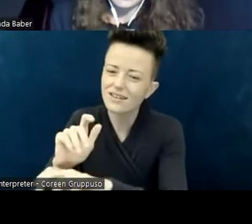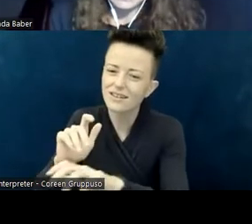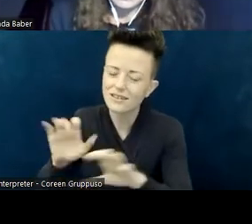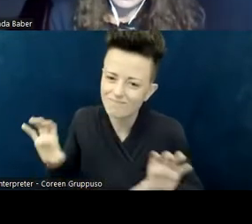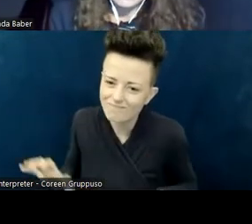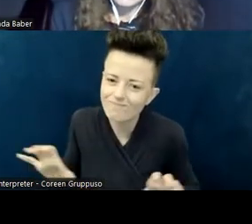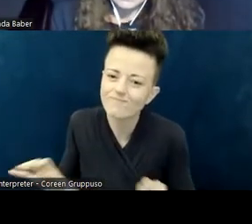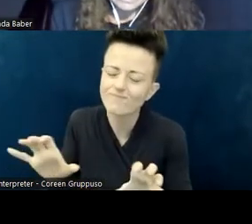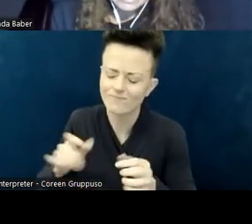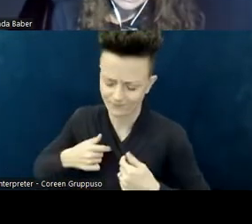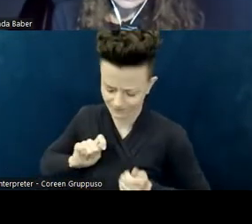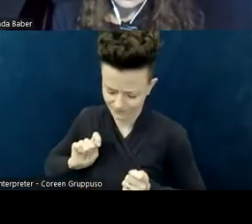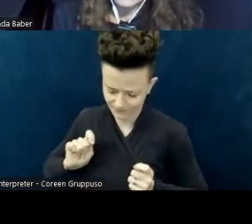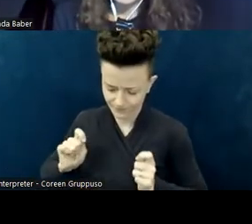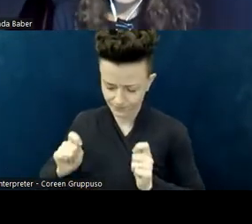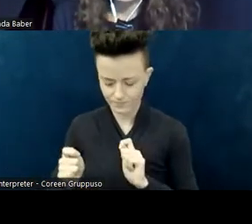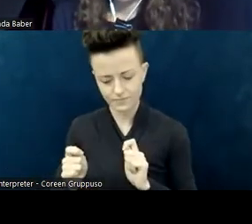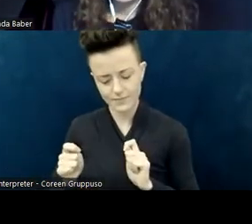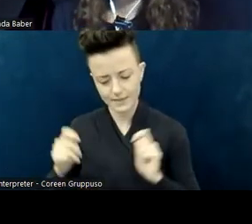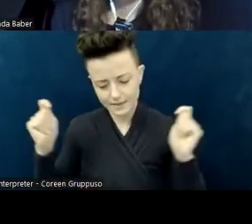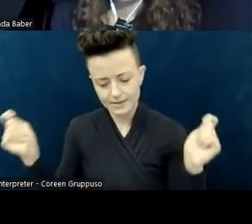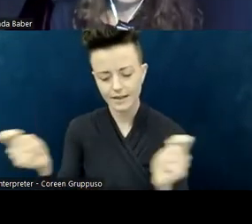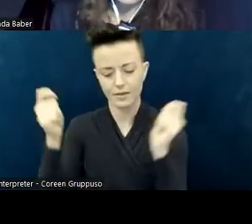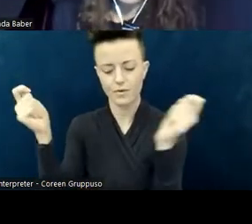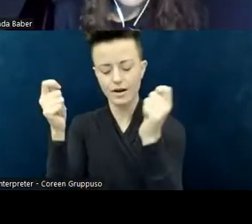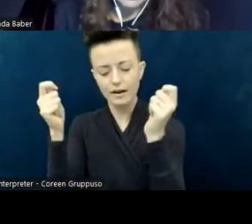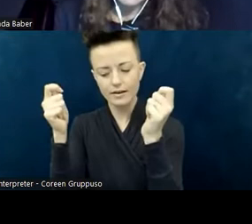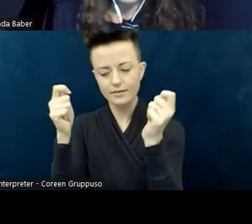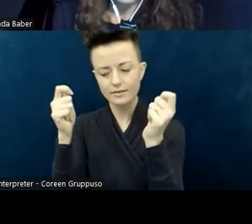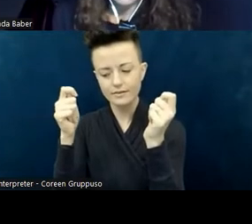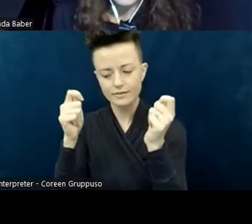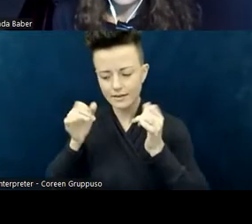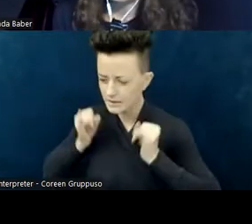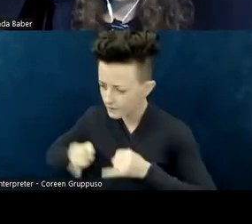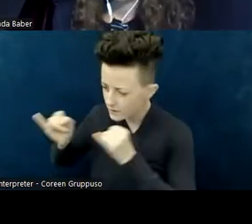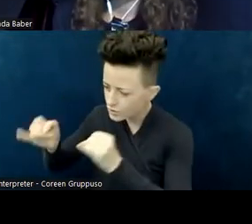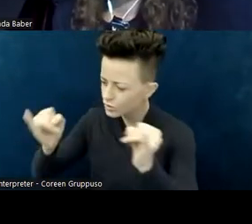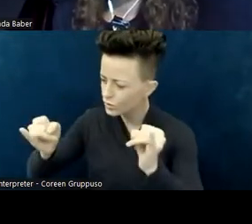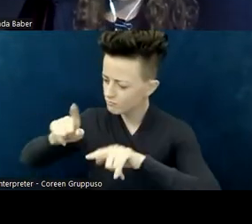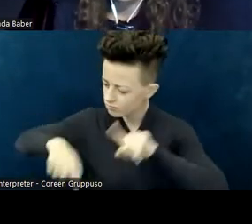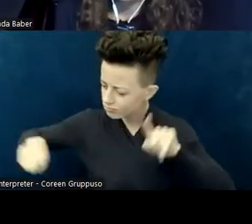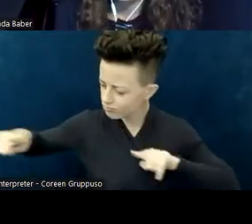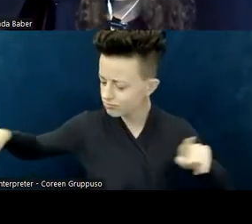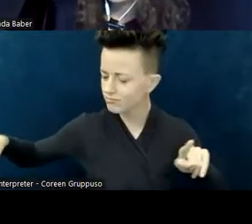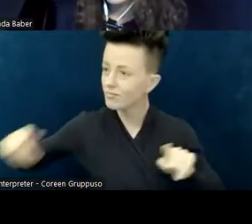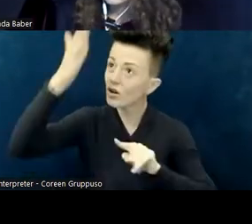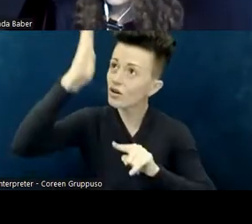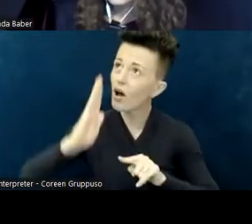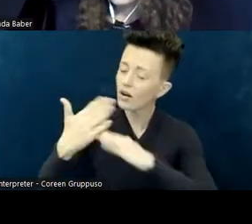that God calls all of us to belong to each other, and we all belong in the church.